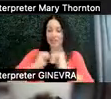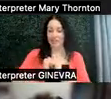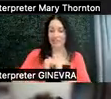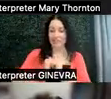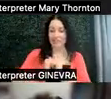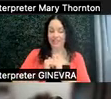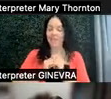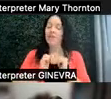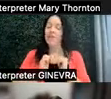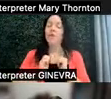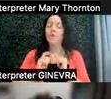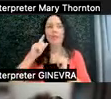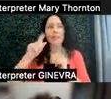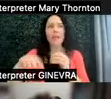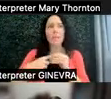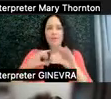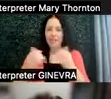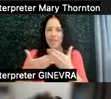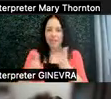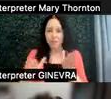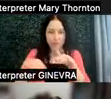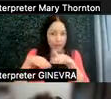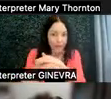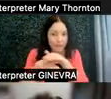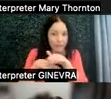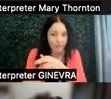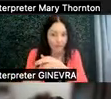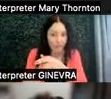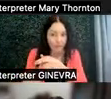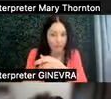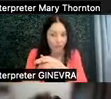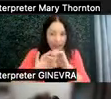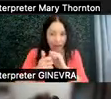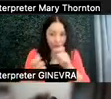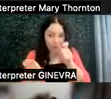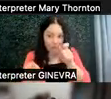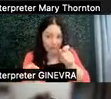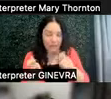the classroom accessible, there are certain areas where it's the way we've always done it,